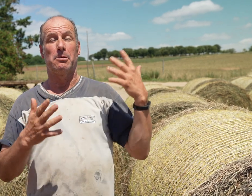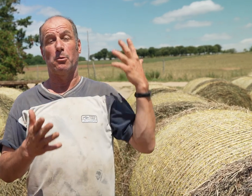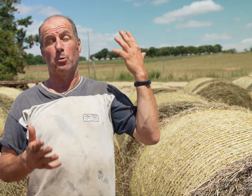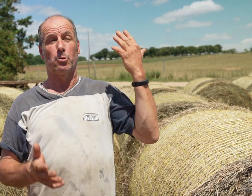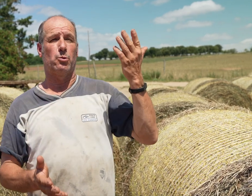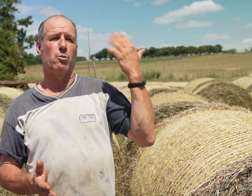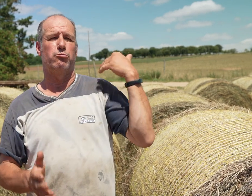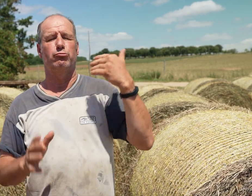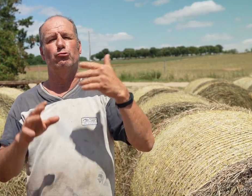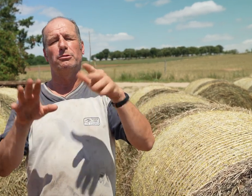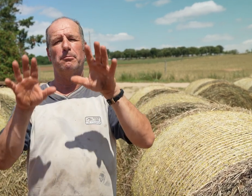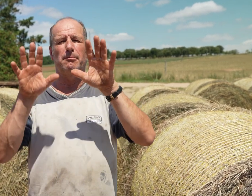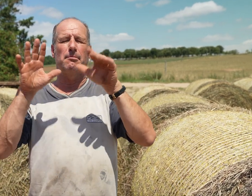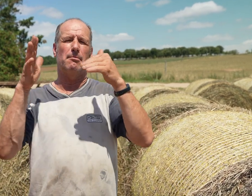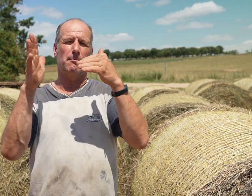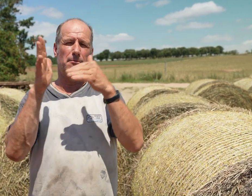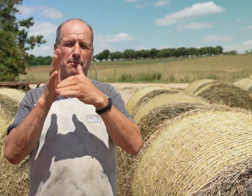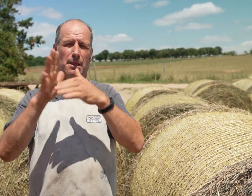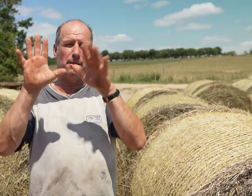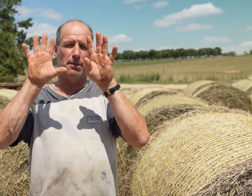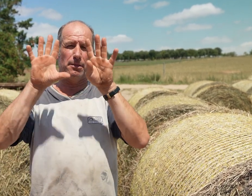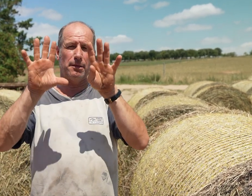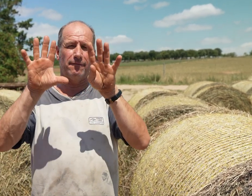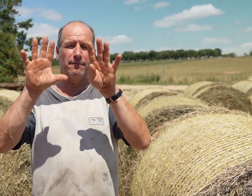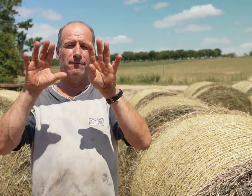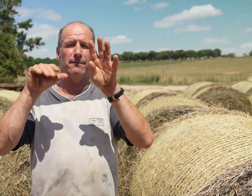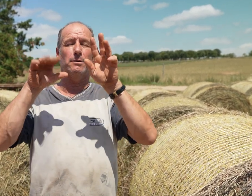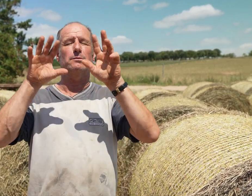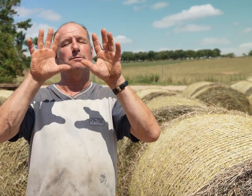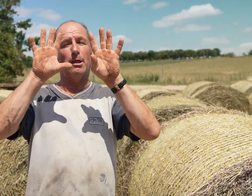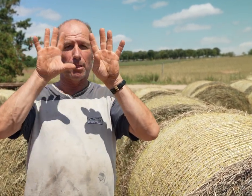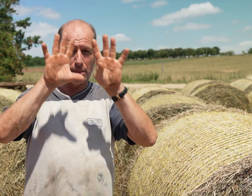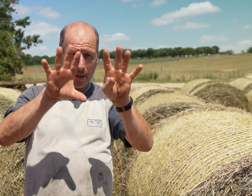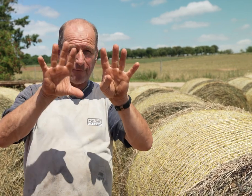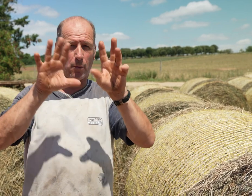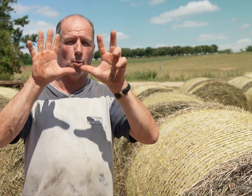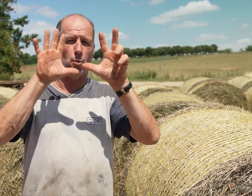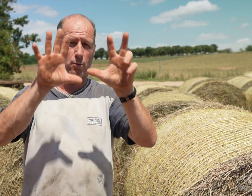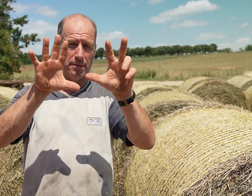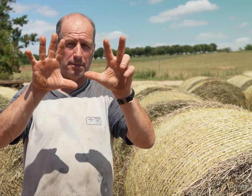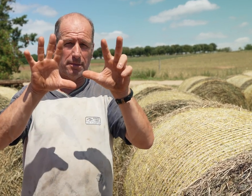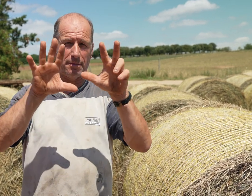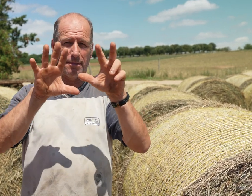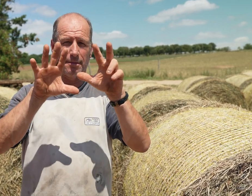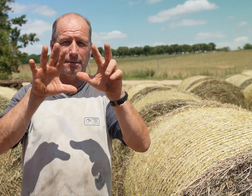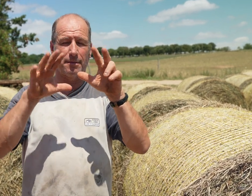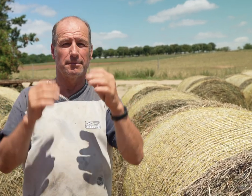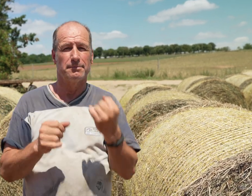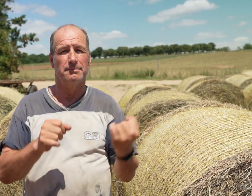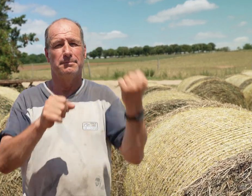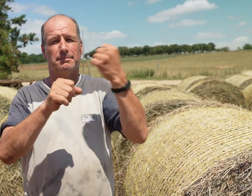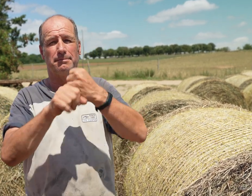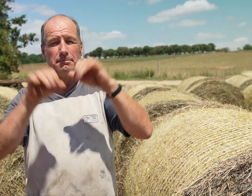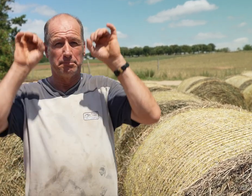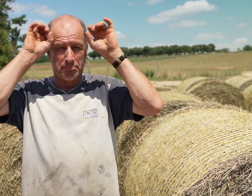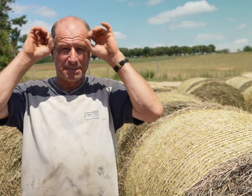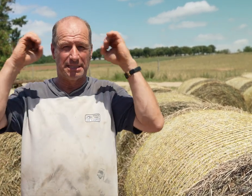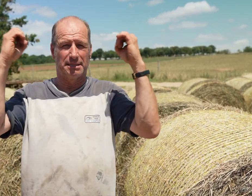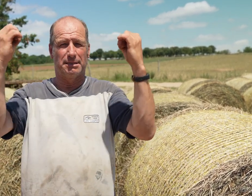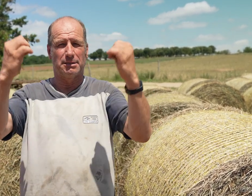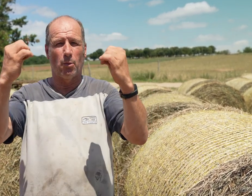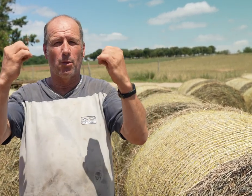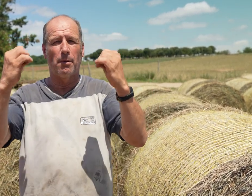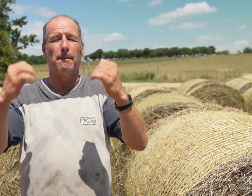In 1998, I started to farm bison.